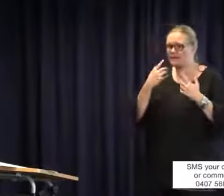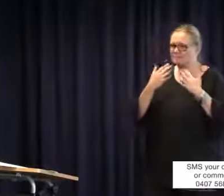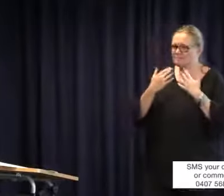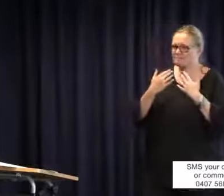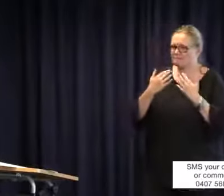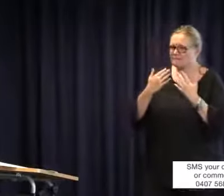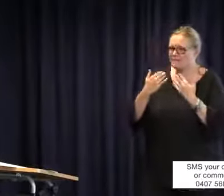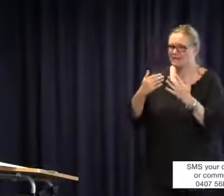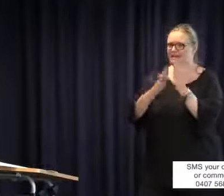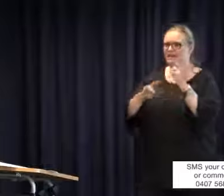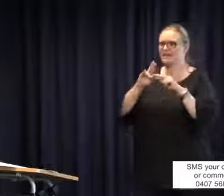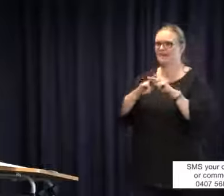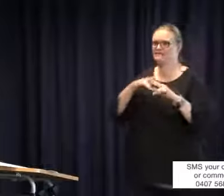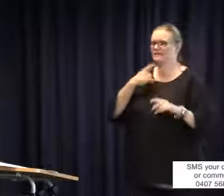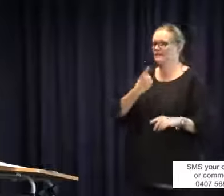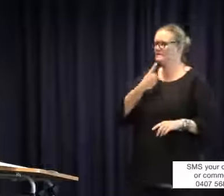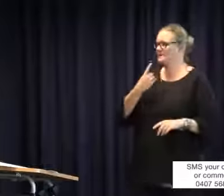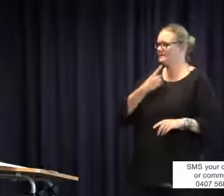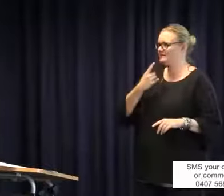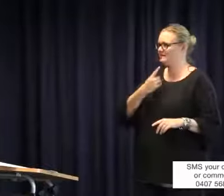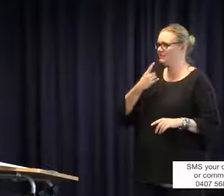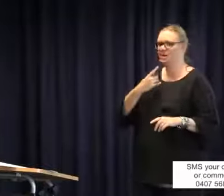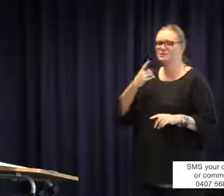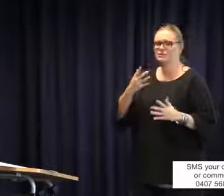I think it's important that I'm not the only one. There are many parents out there who